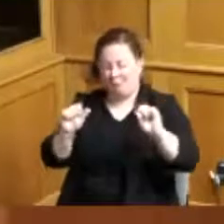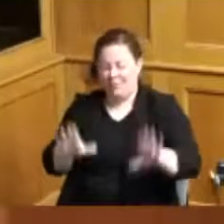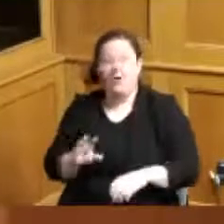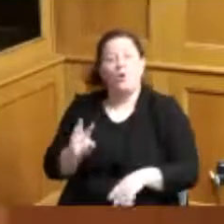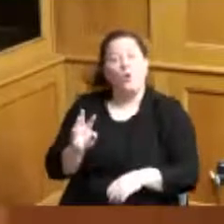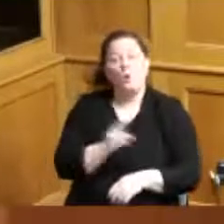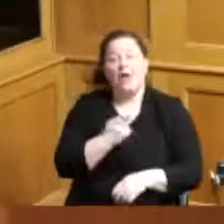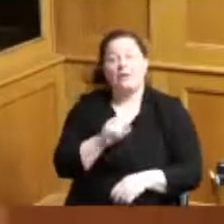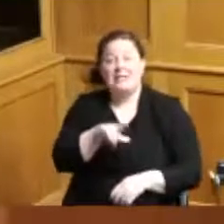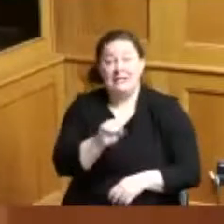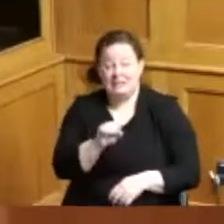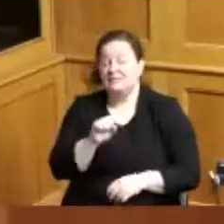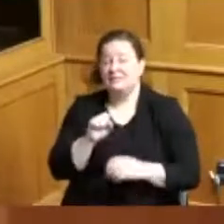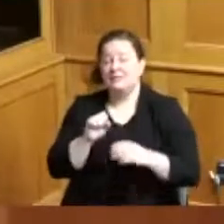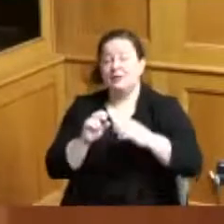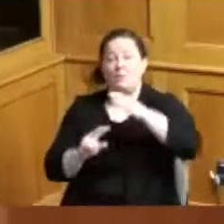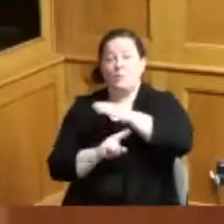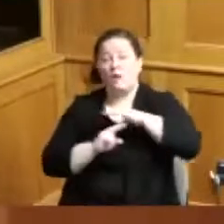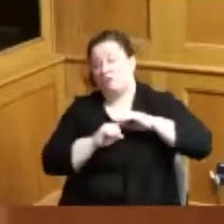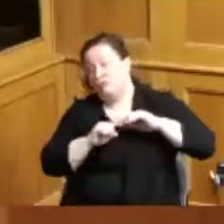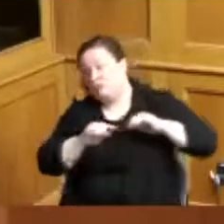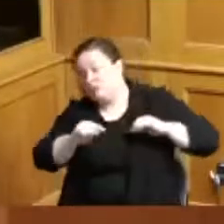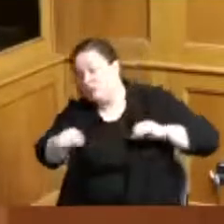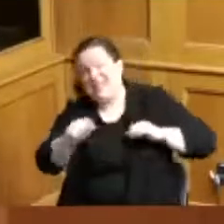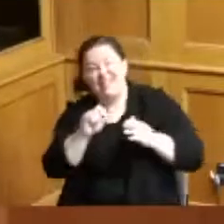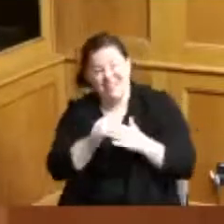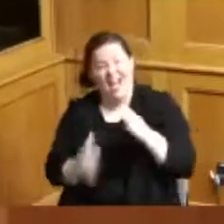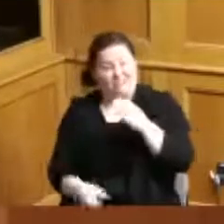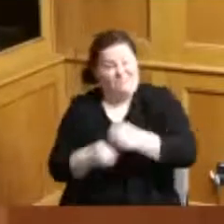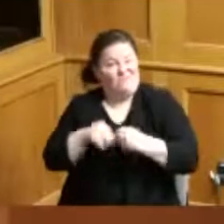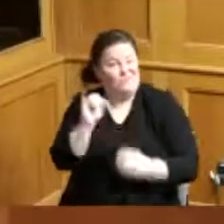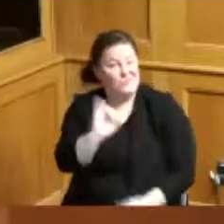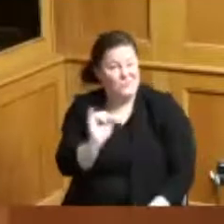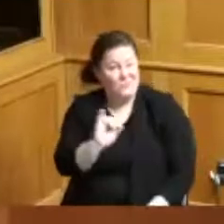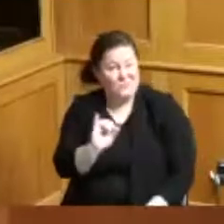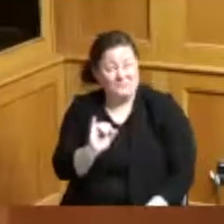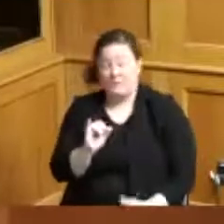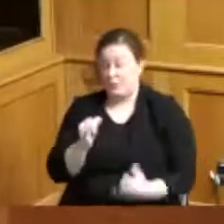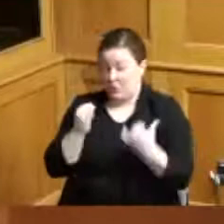was also of course included on that list so it is transit week and so I thought it might